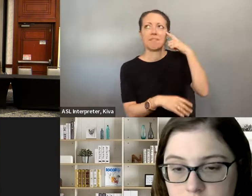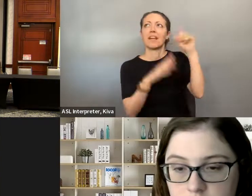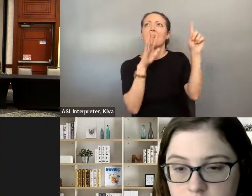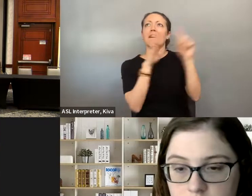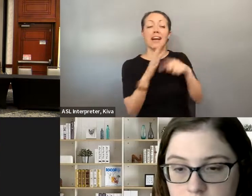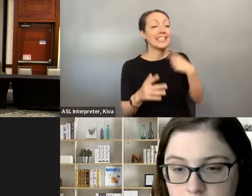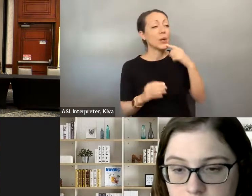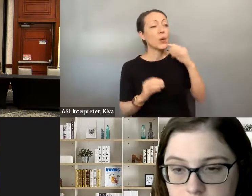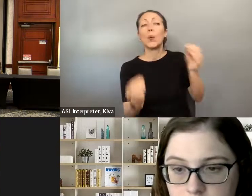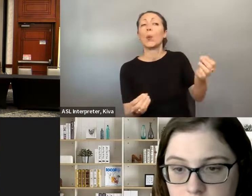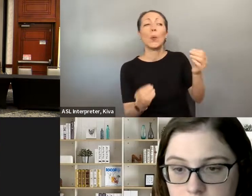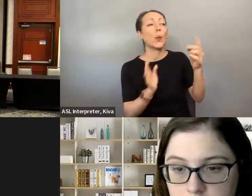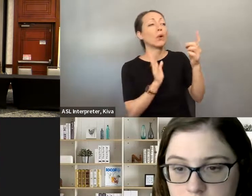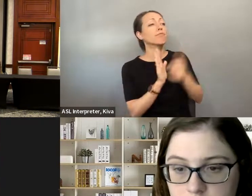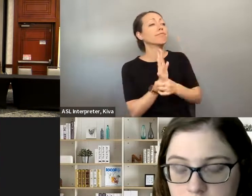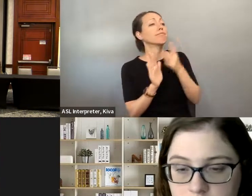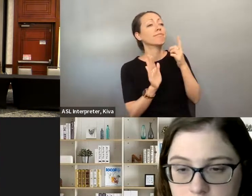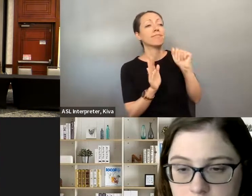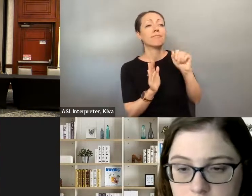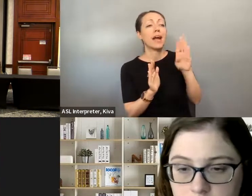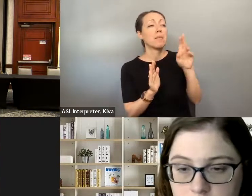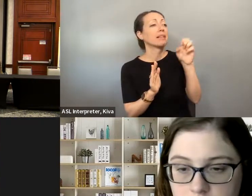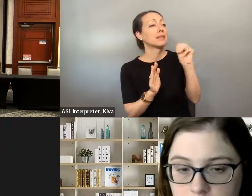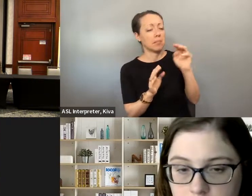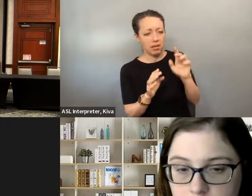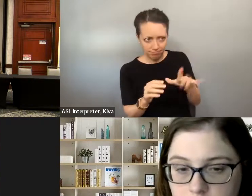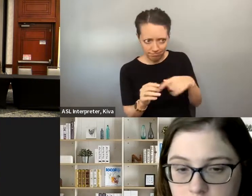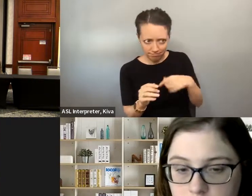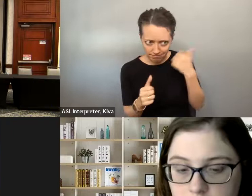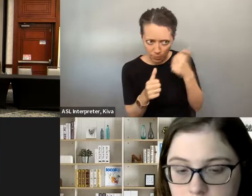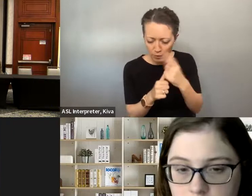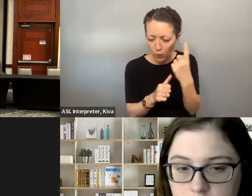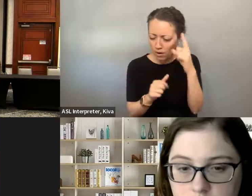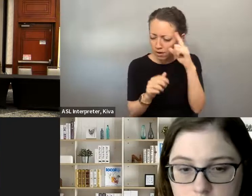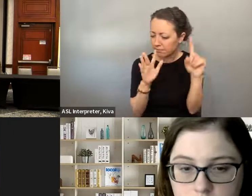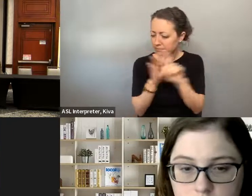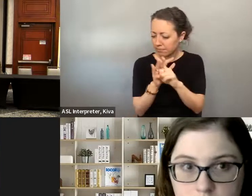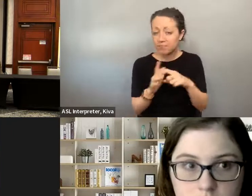is the main thing. Anything else you'd like to add?